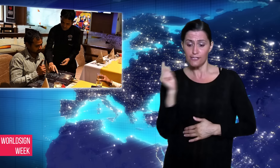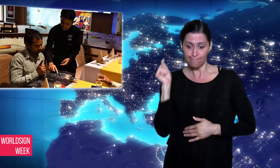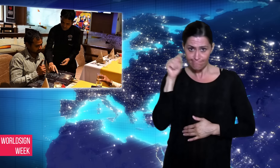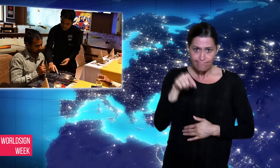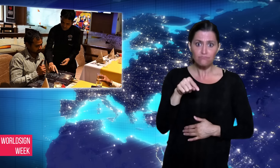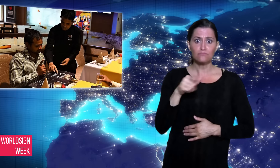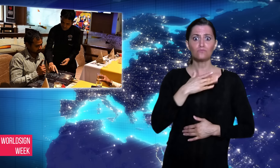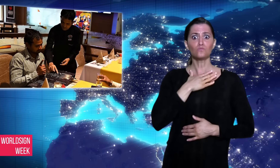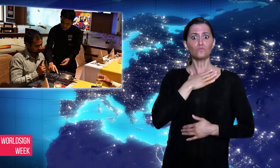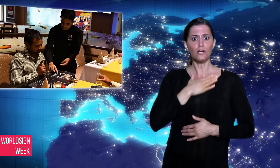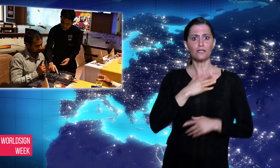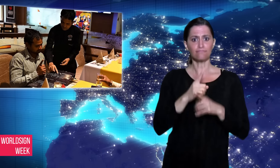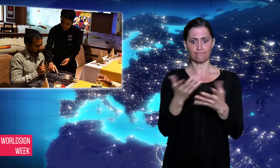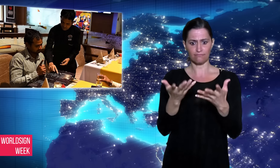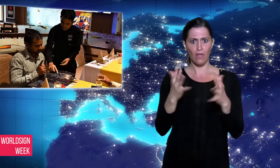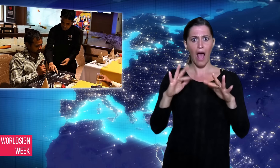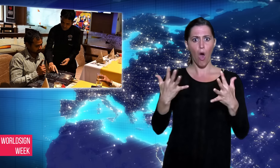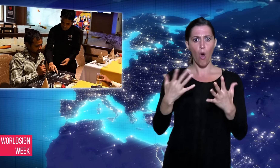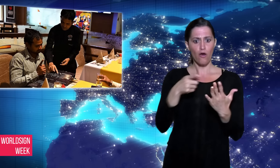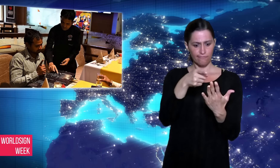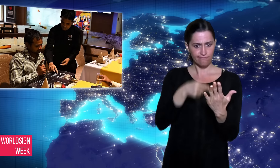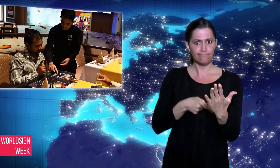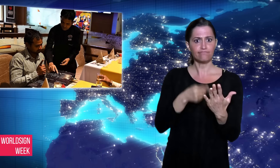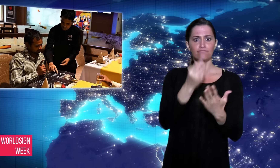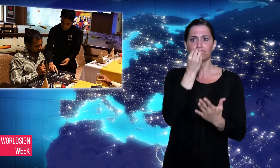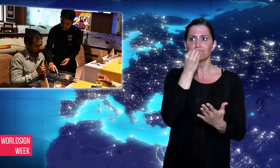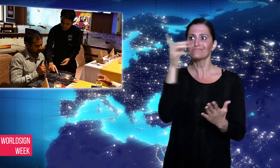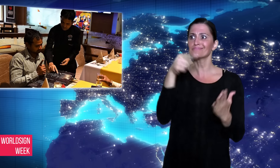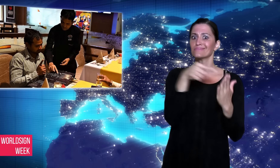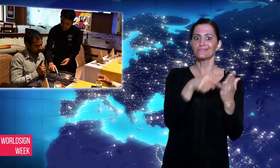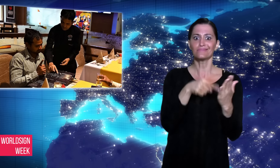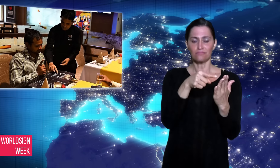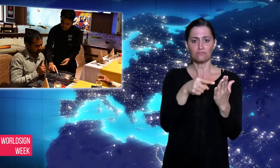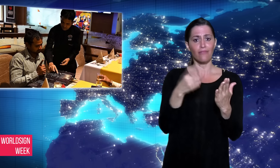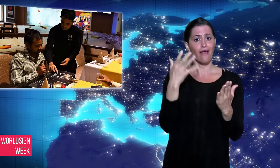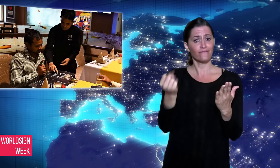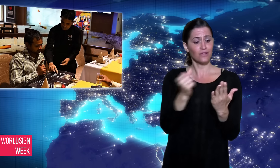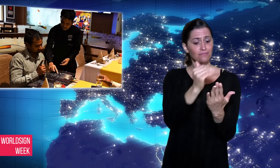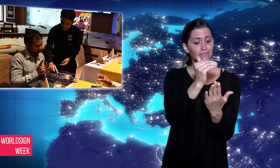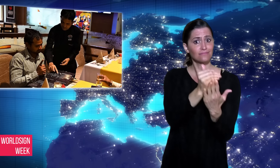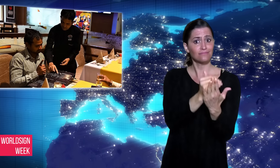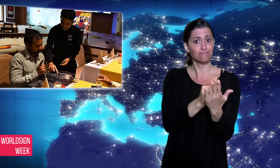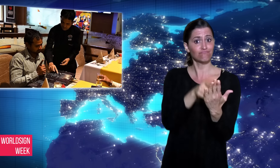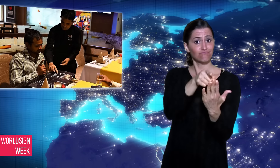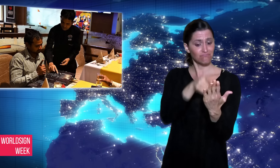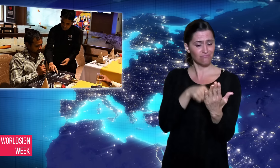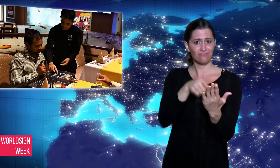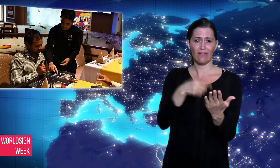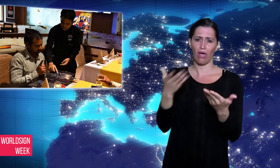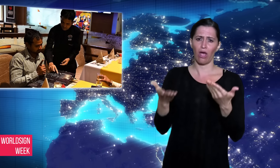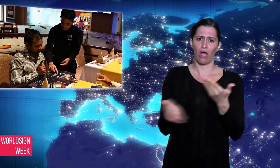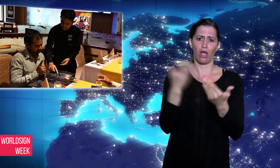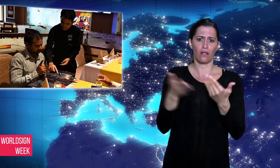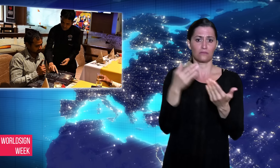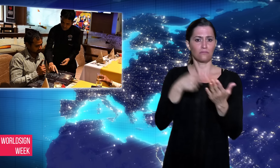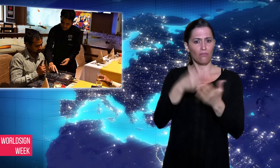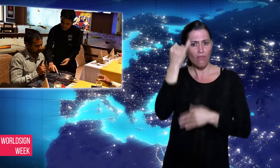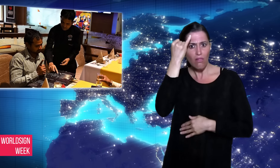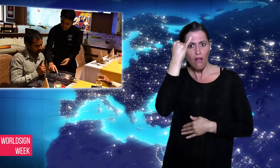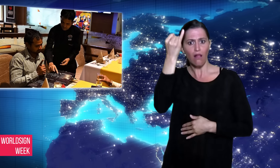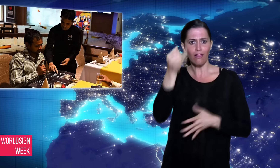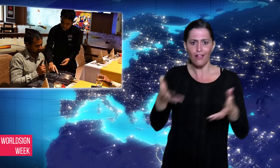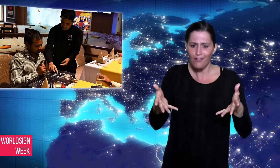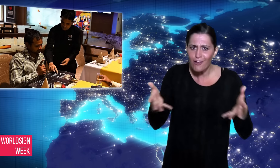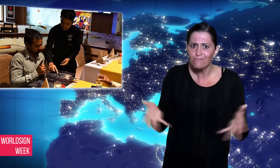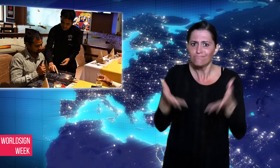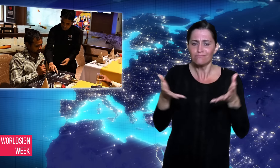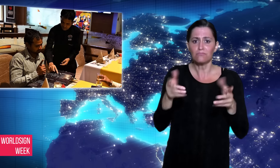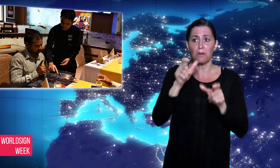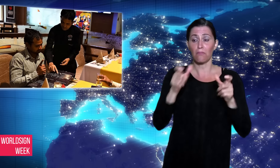has been well received and the owners’